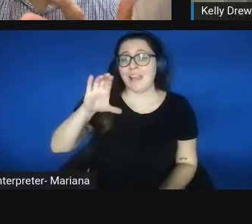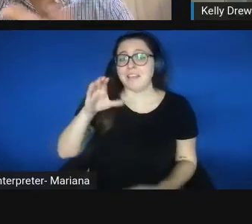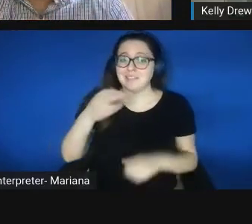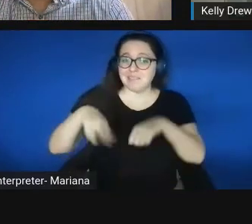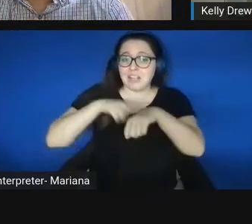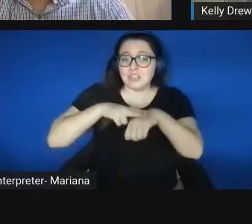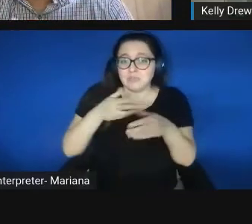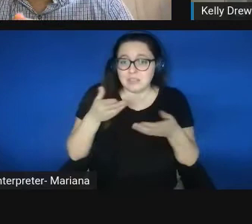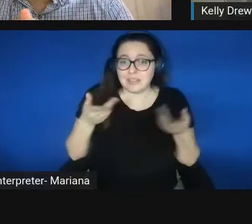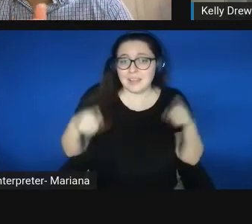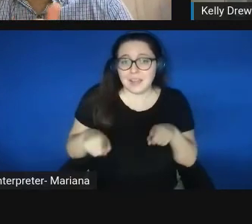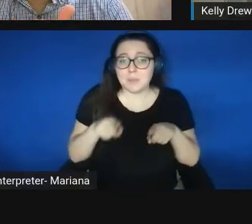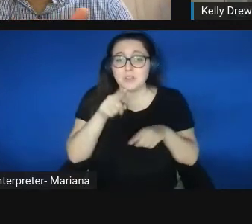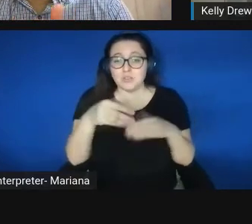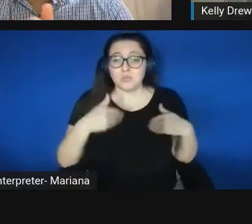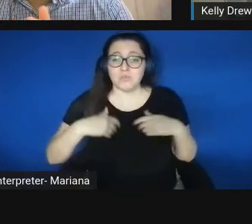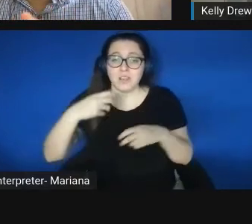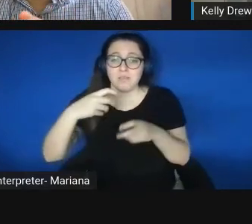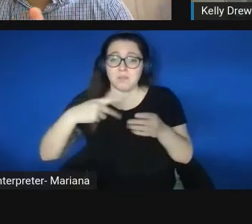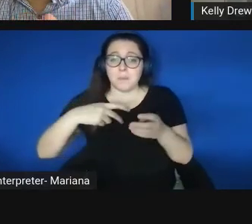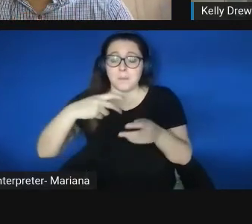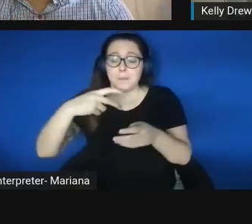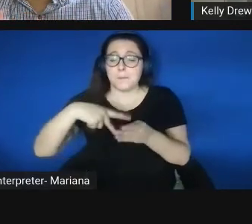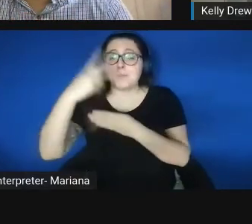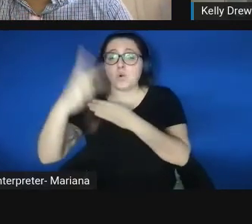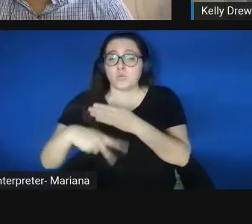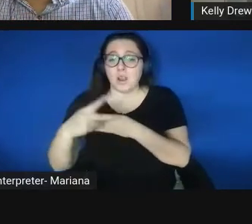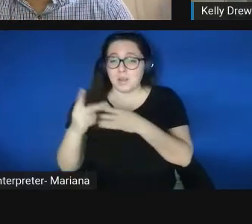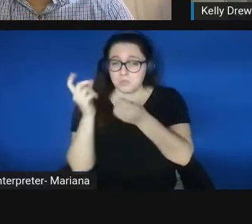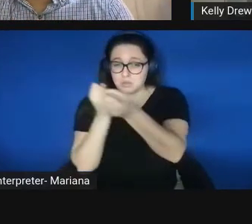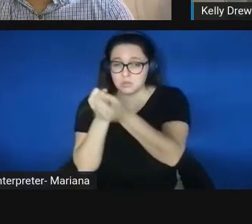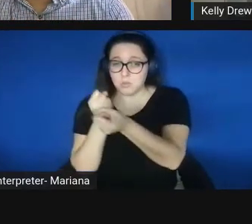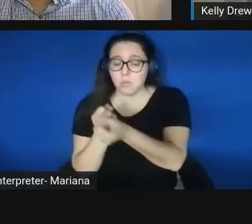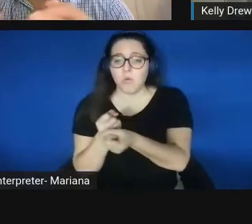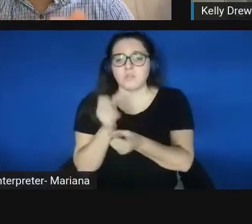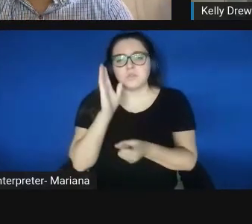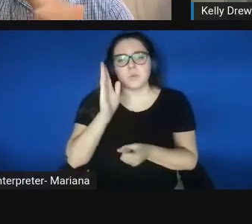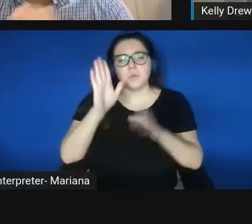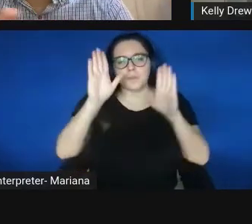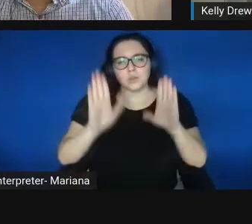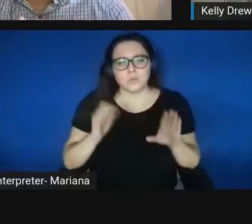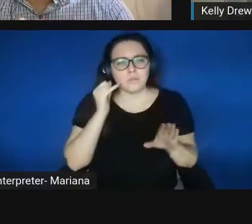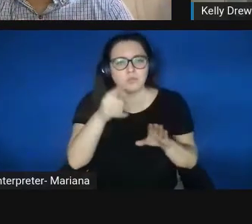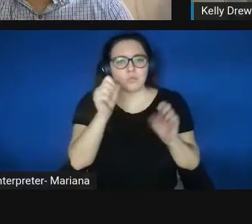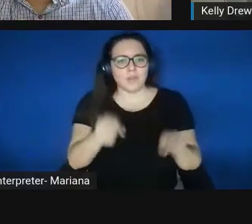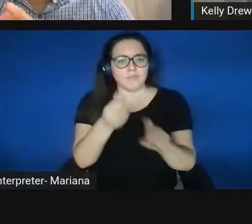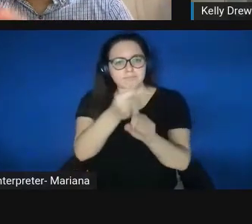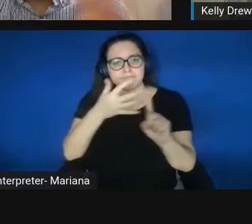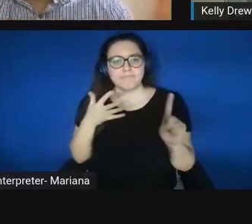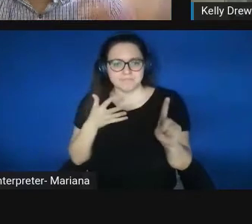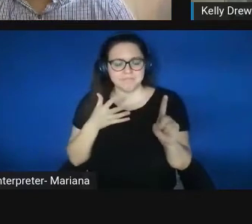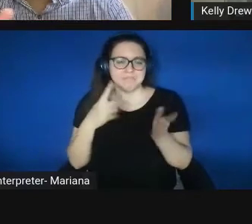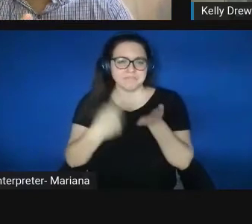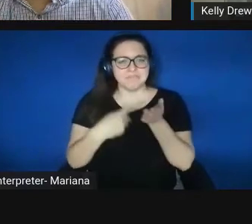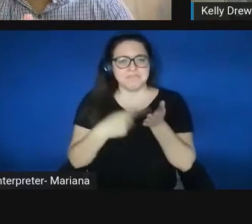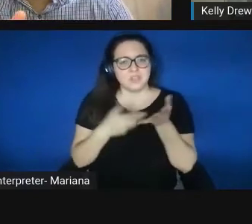Do you have programs to support it, build it? It'll be great if you could talk a little bit about your experience